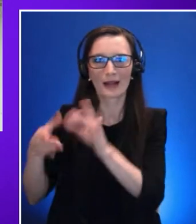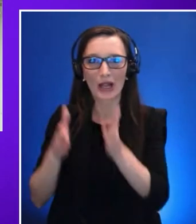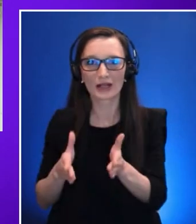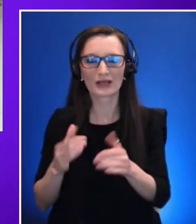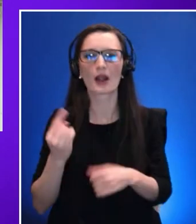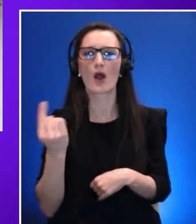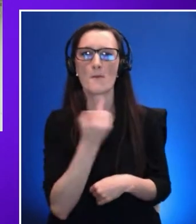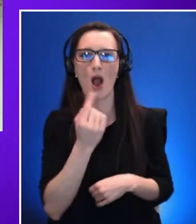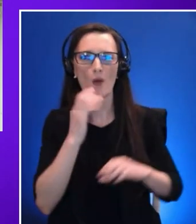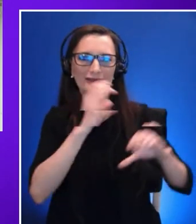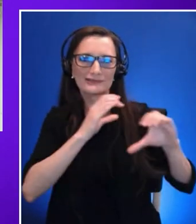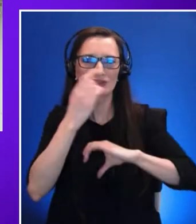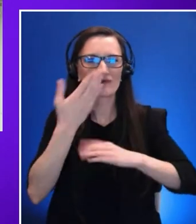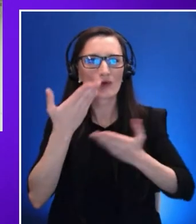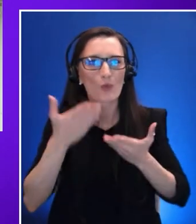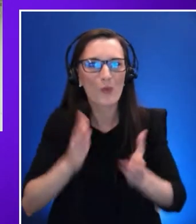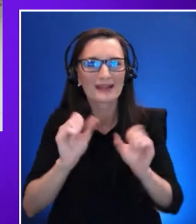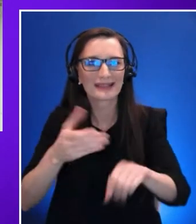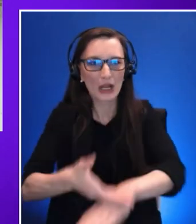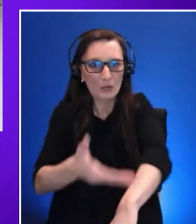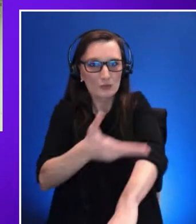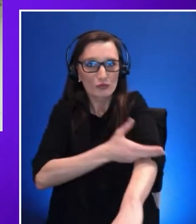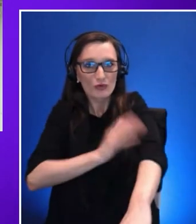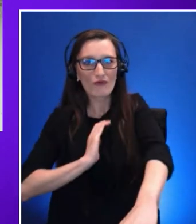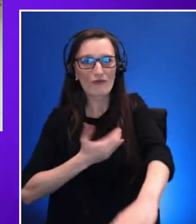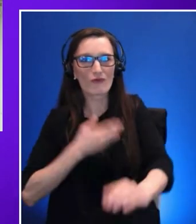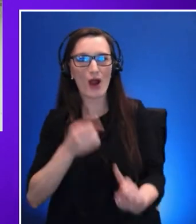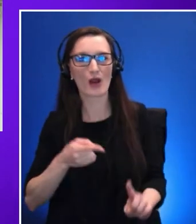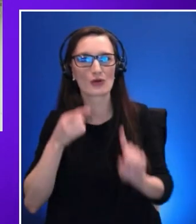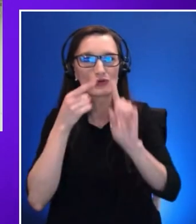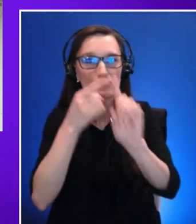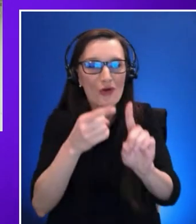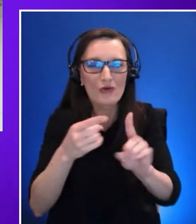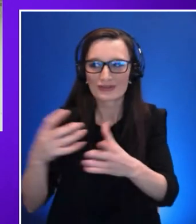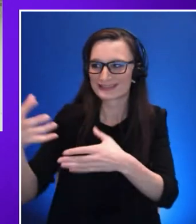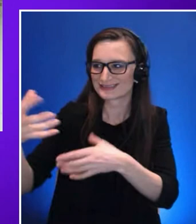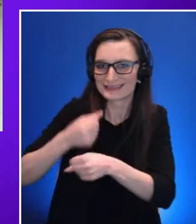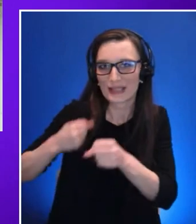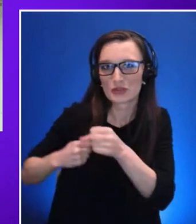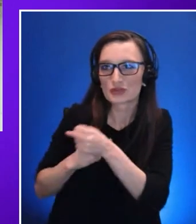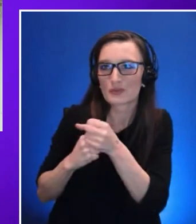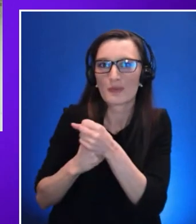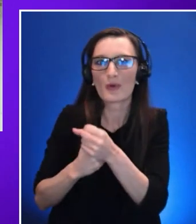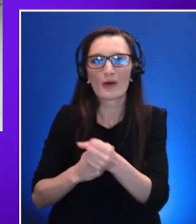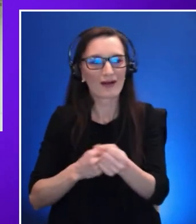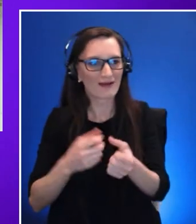sustainable support add resources and spread the word about the critical nature of this initiative